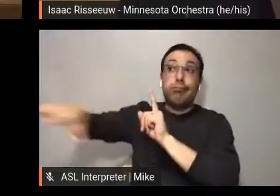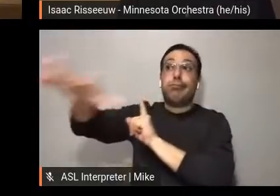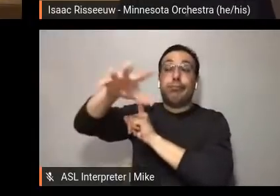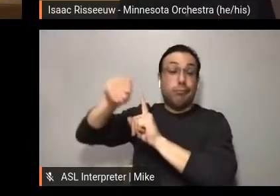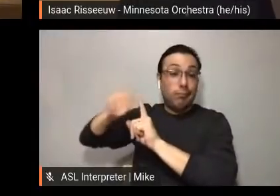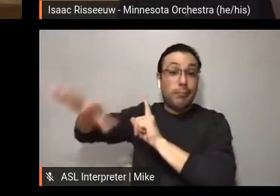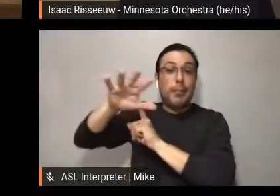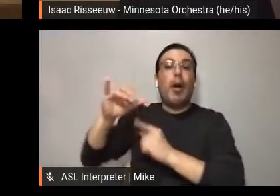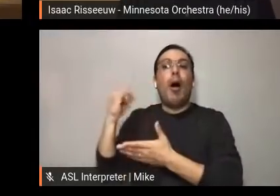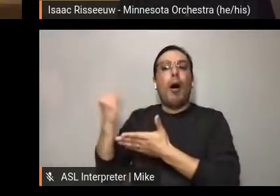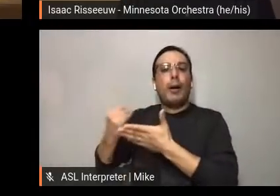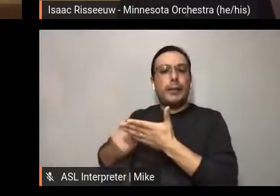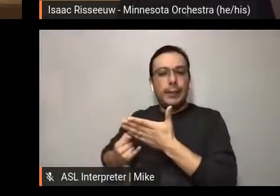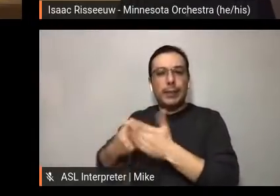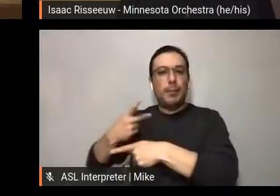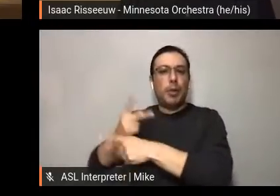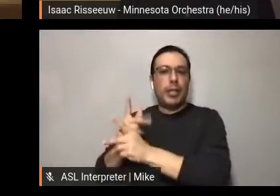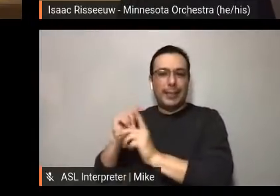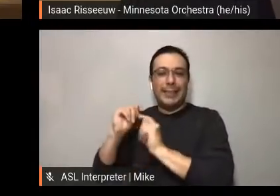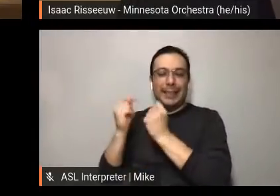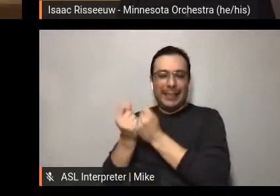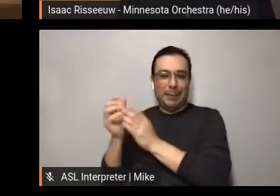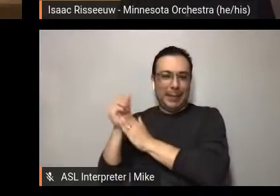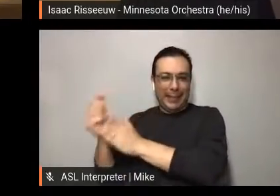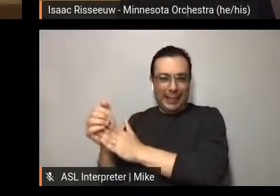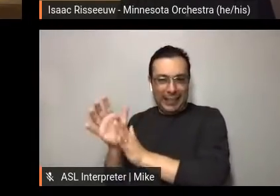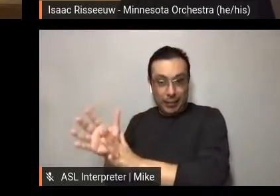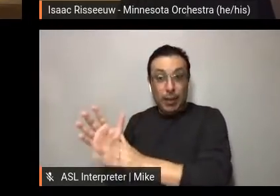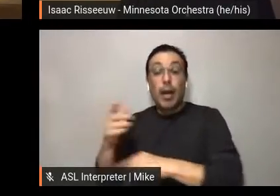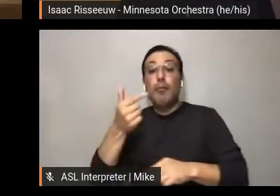taking the lead on that. However, Frank and Isaac and Hannah, our